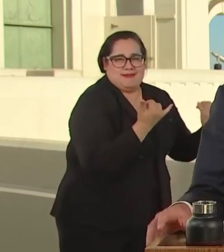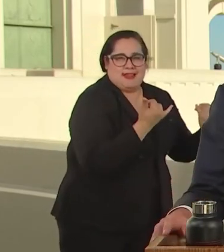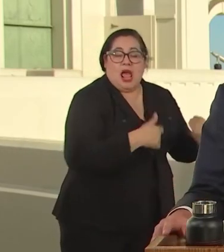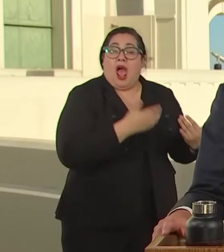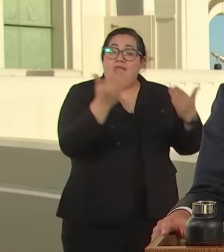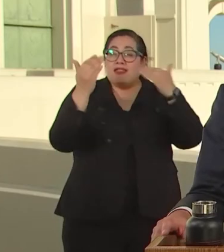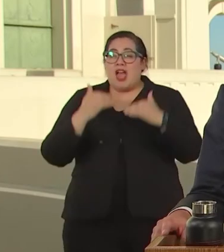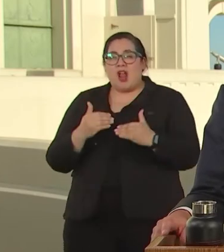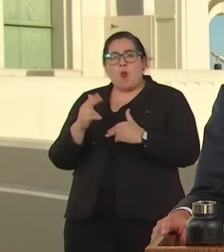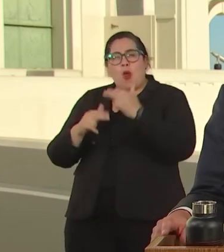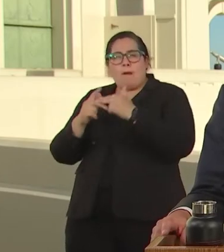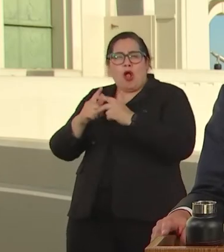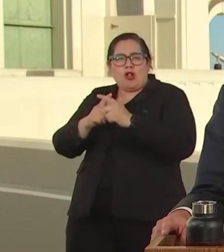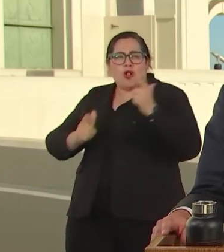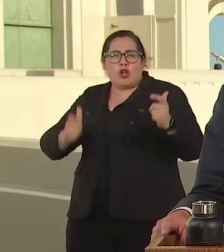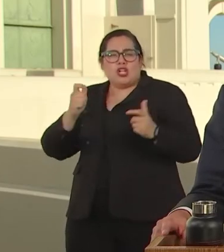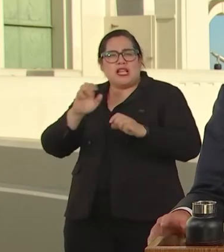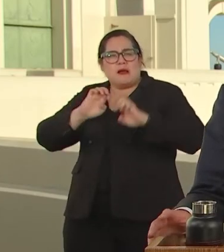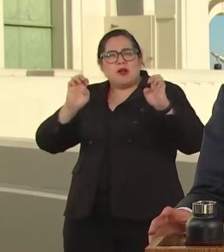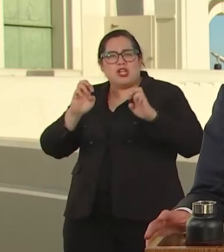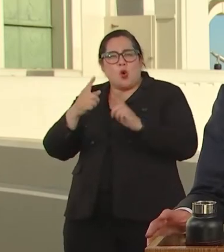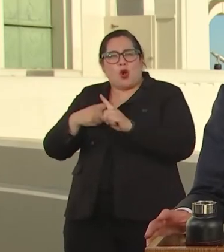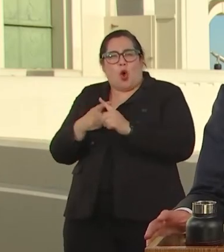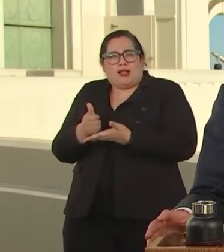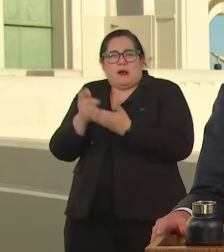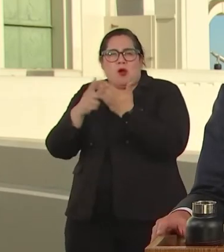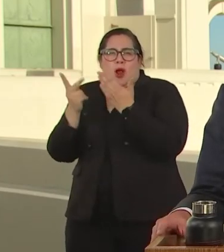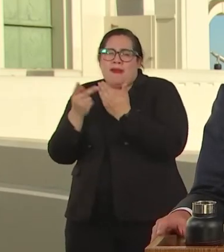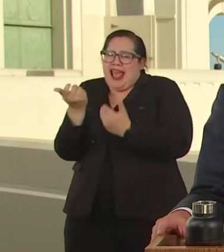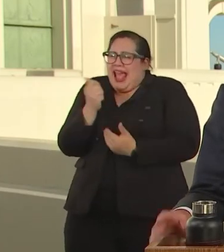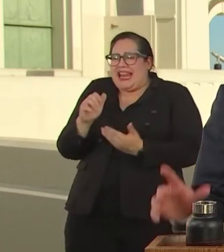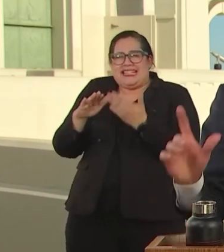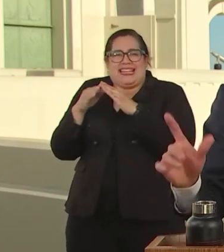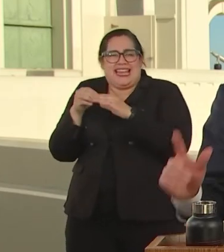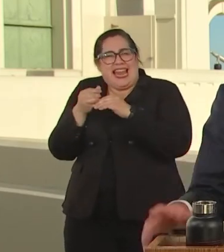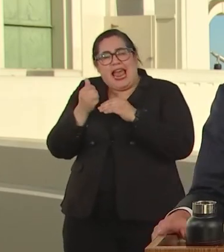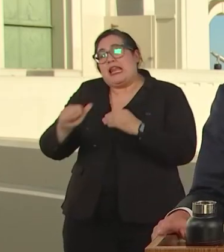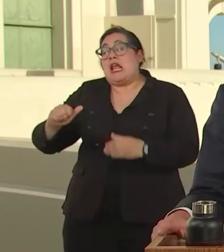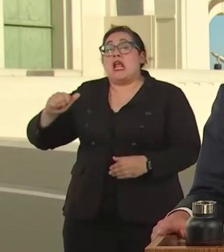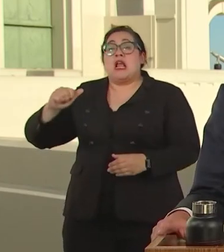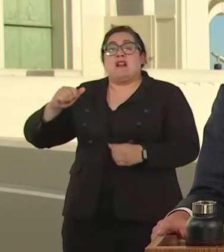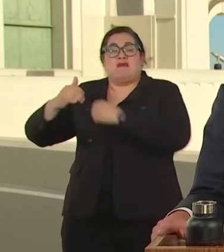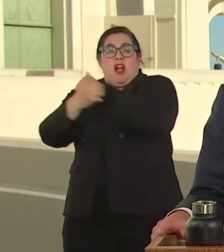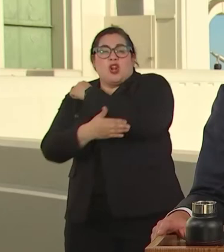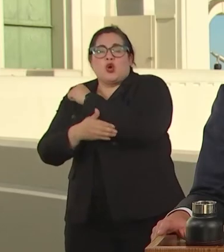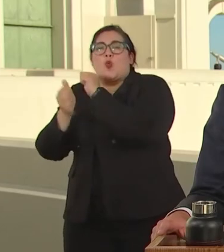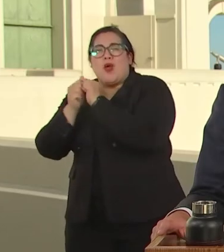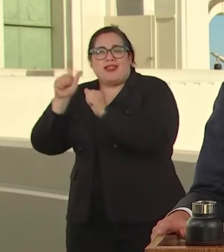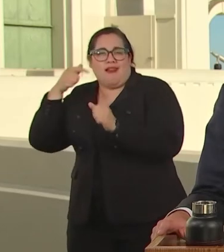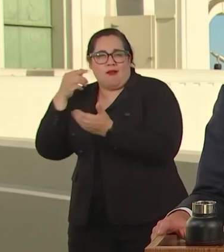ASSISTANCE PROGRAM FOR ANY CITY IN THE COUNTRY WITH GOVERNMENT FUNDS. AND TOGETHER WE DISTRIBUTED